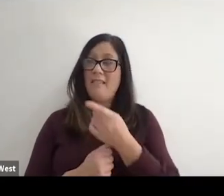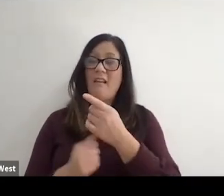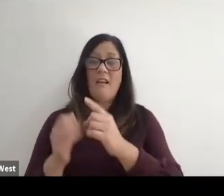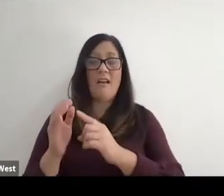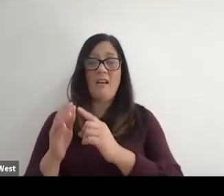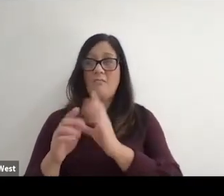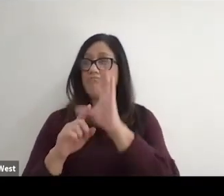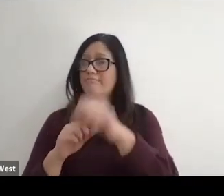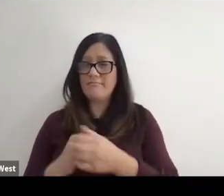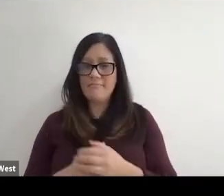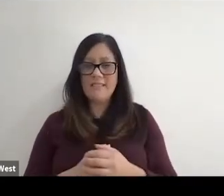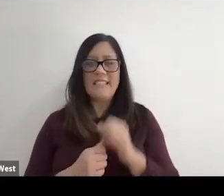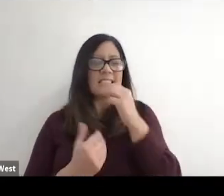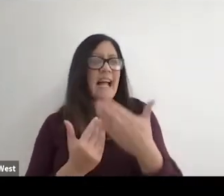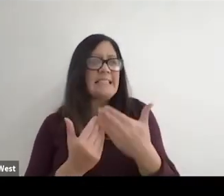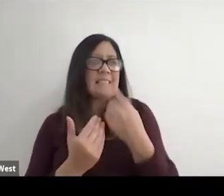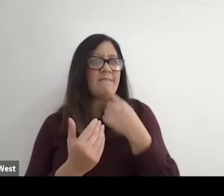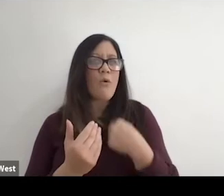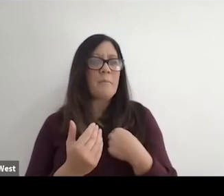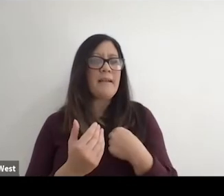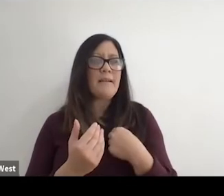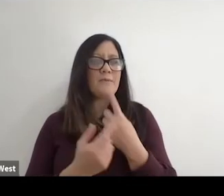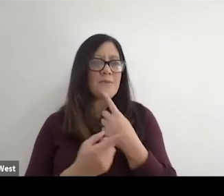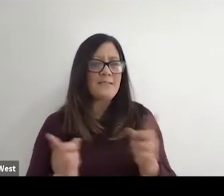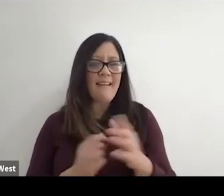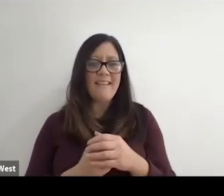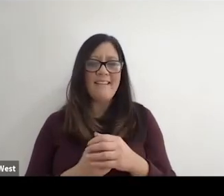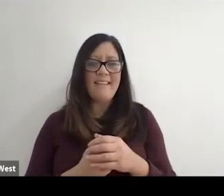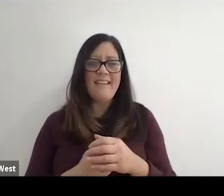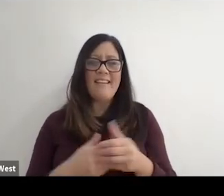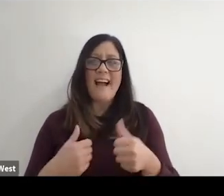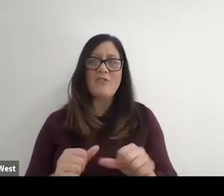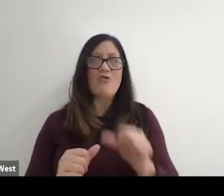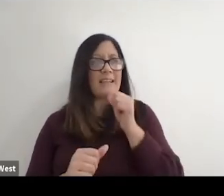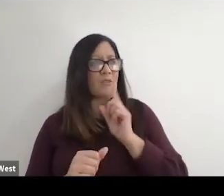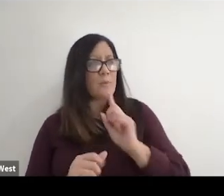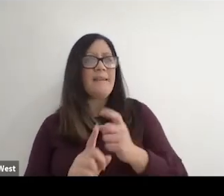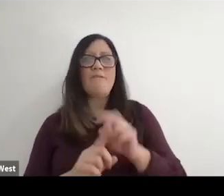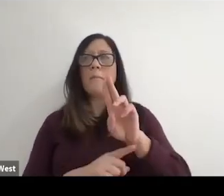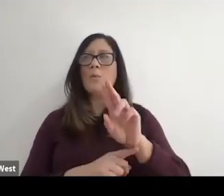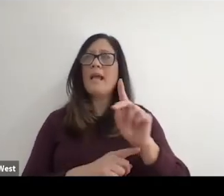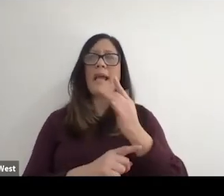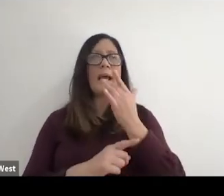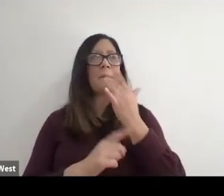You know it's not easy for me to say This Is It? I've tried not to be from the UK.